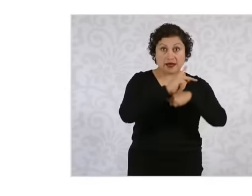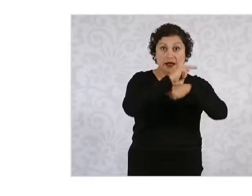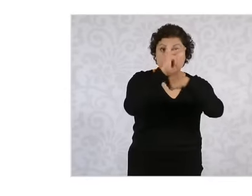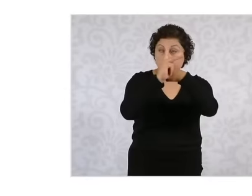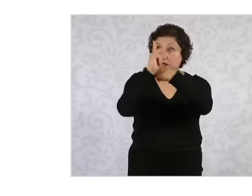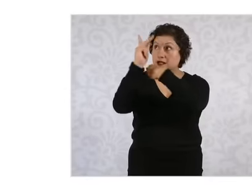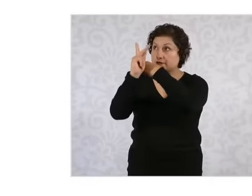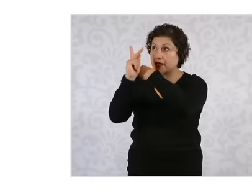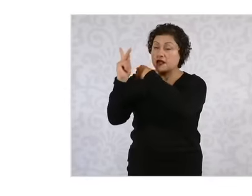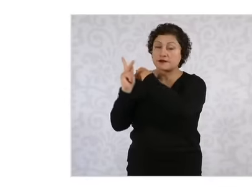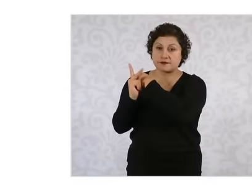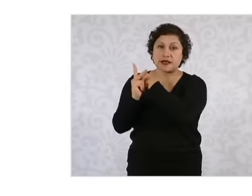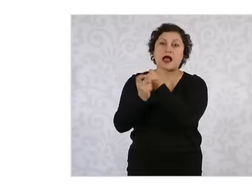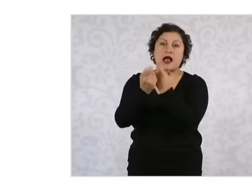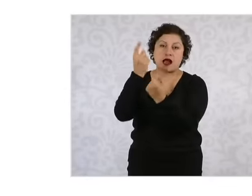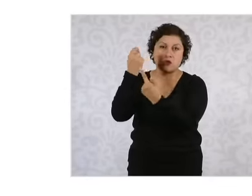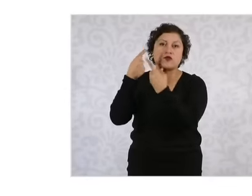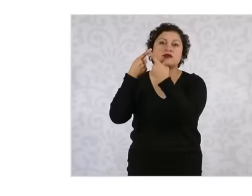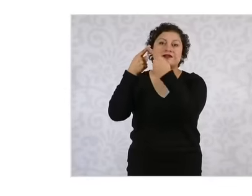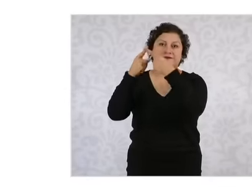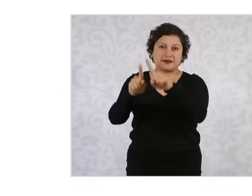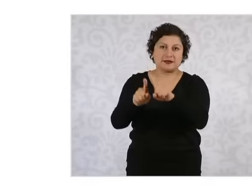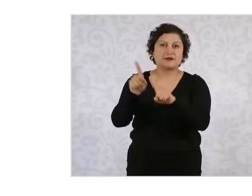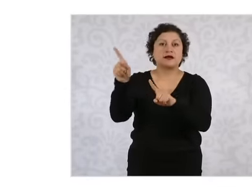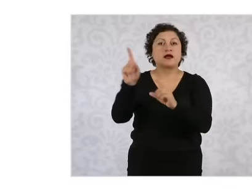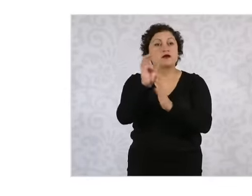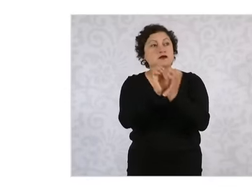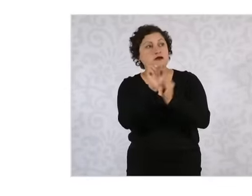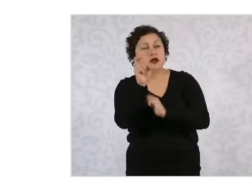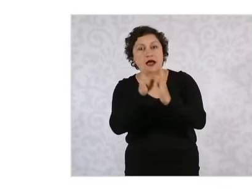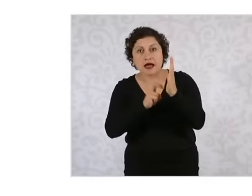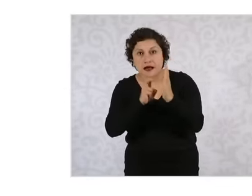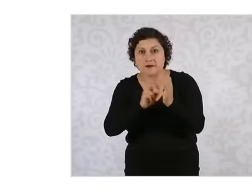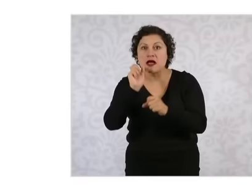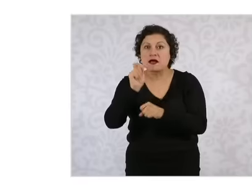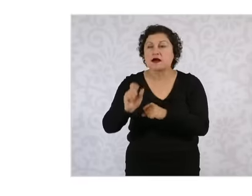a new Constituent in the case of Mexico, the